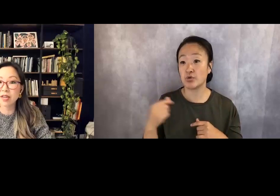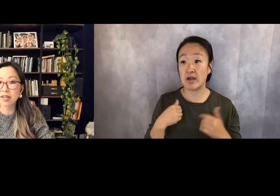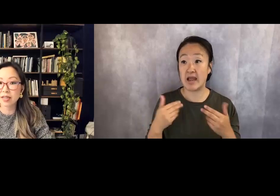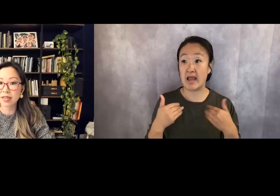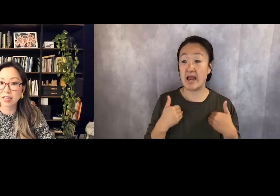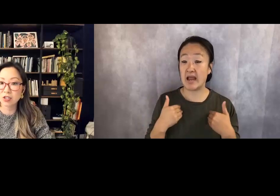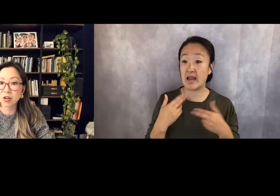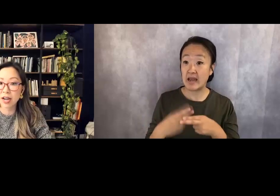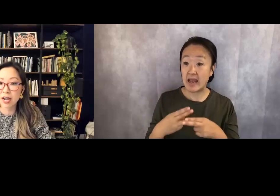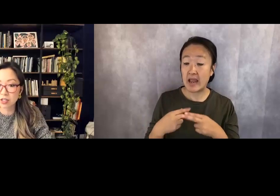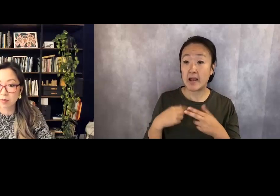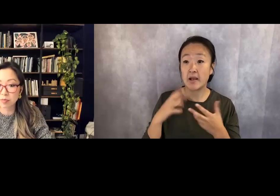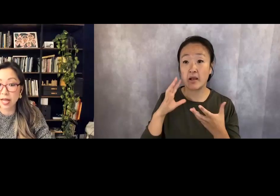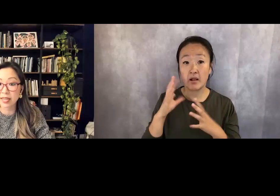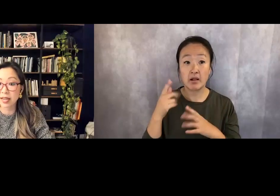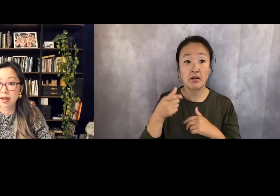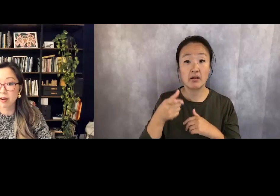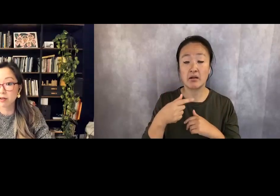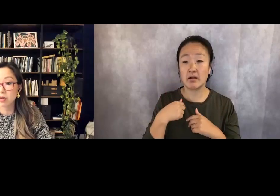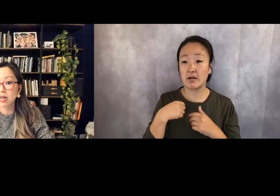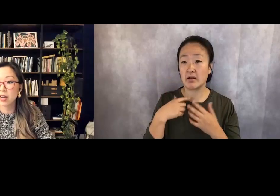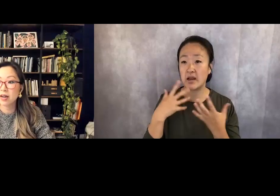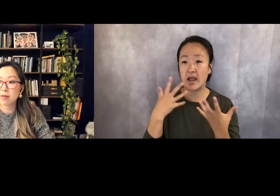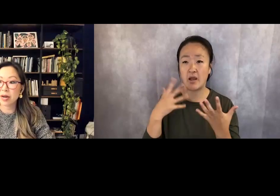and getting trashed and blacking out.